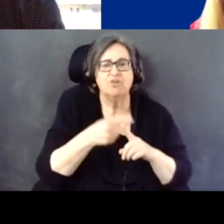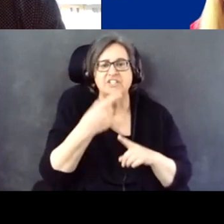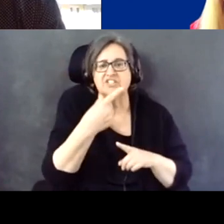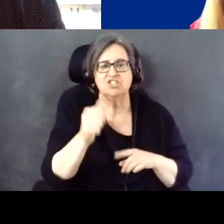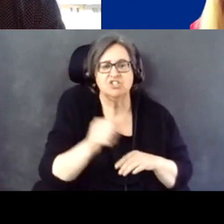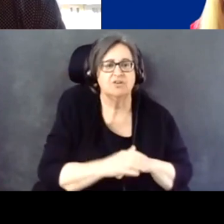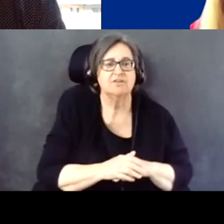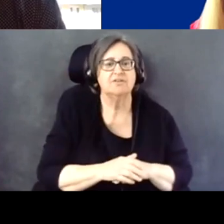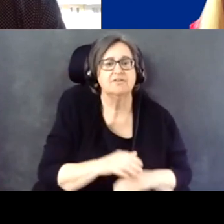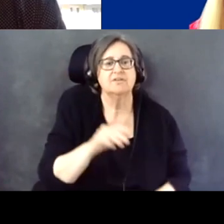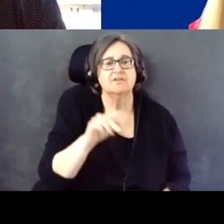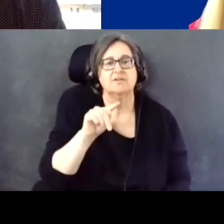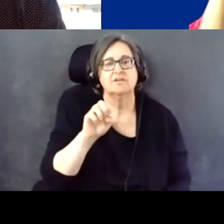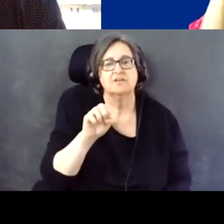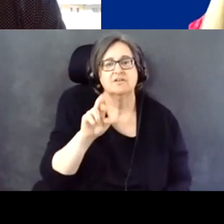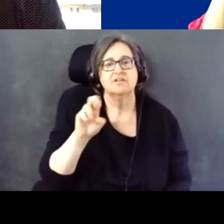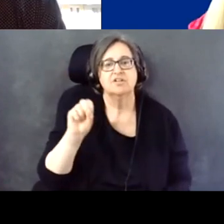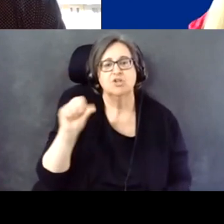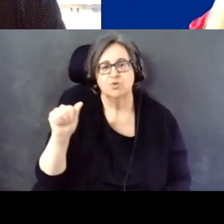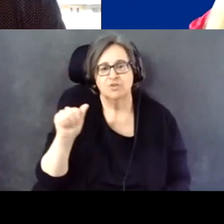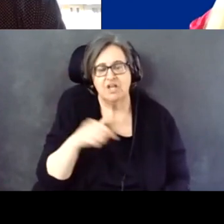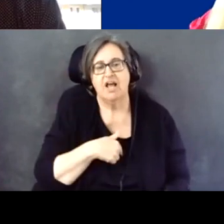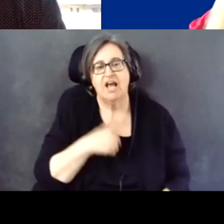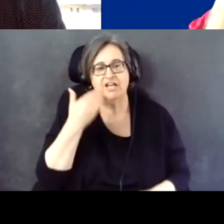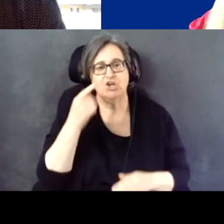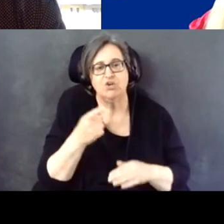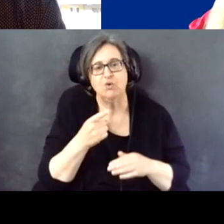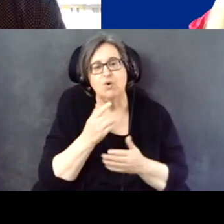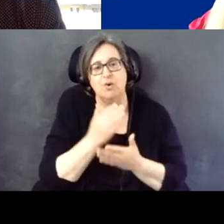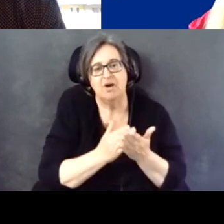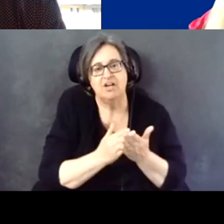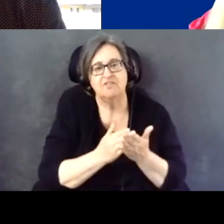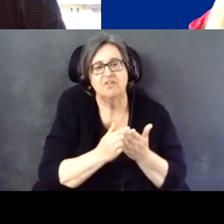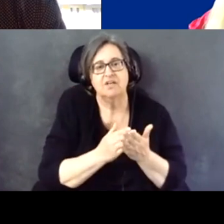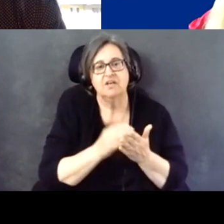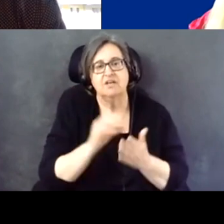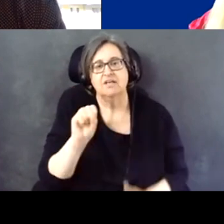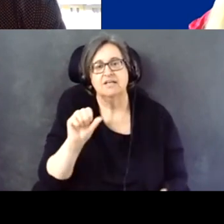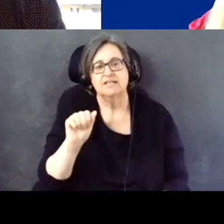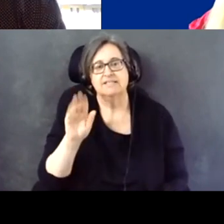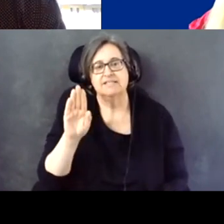Teresa, I know you are part of the SABE project which I have been working with for the past